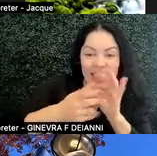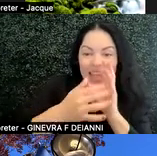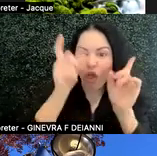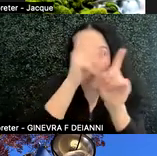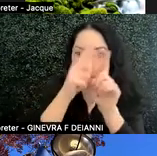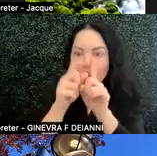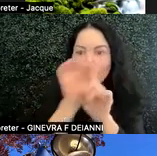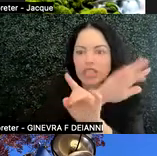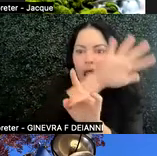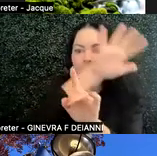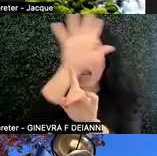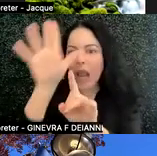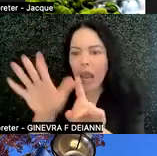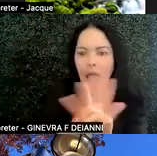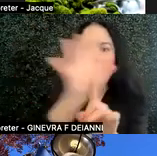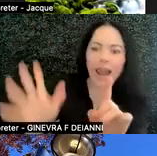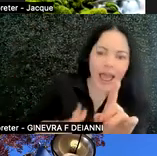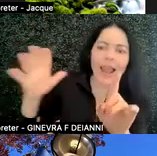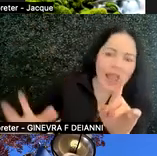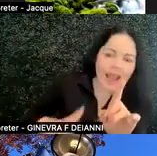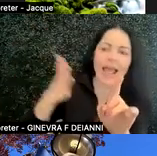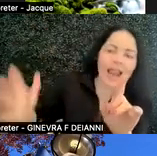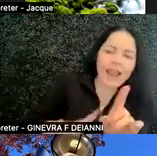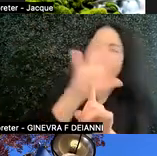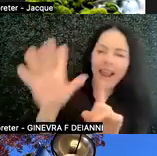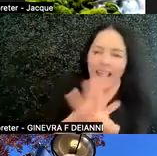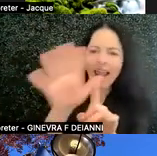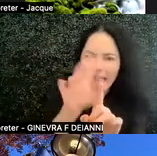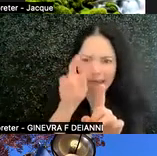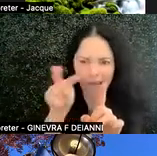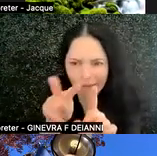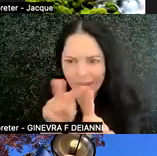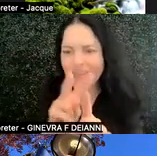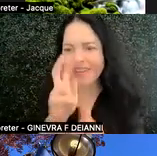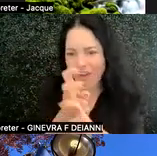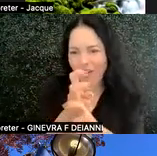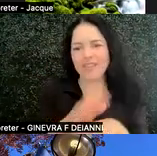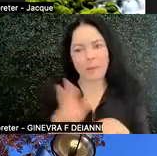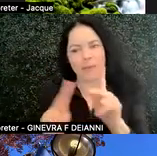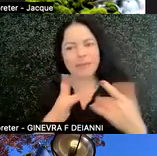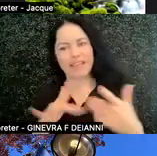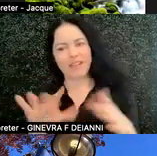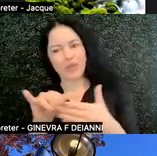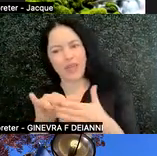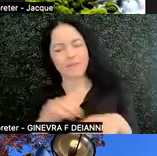like people usually do. So here's an example. Before, and this is a typical thing